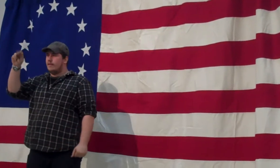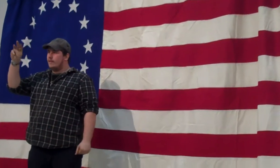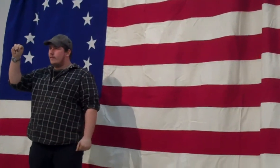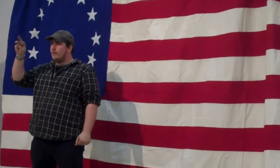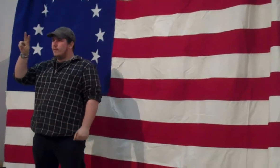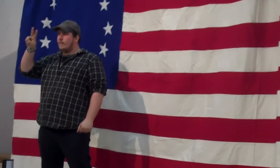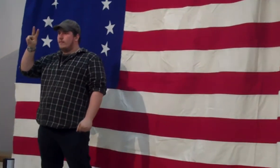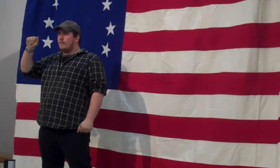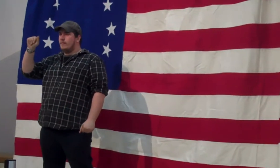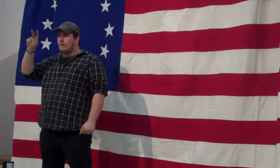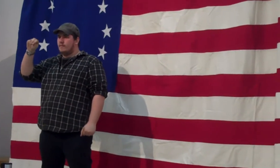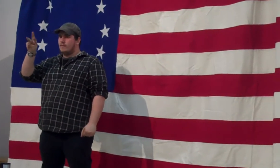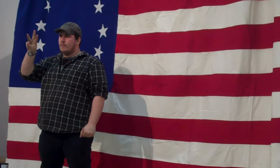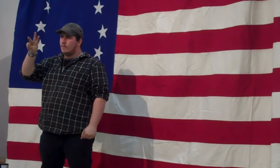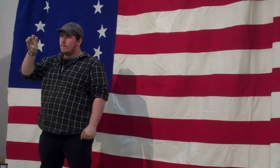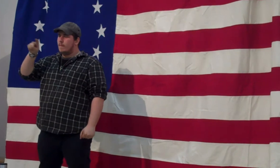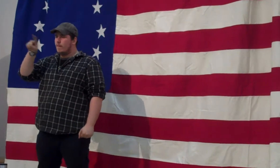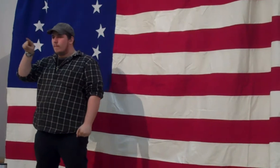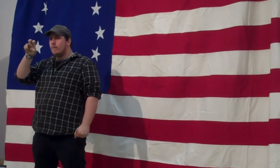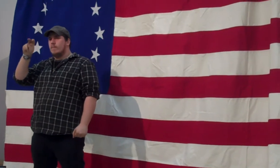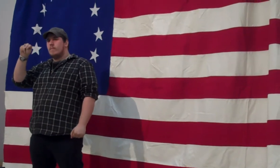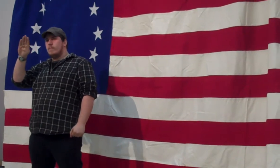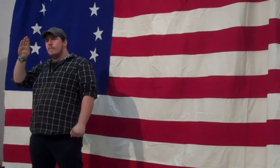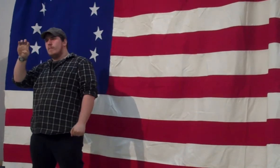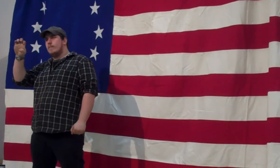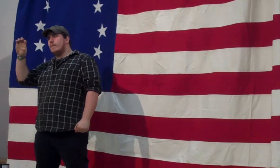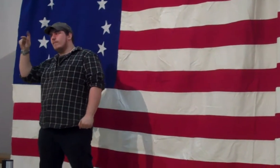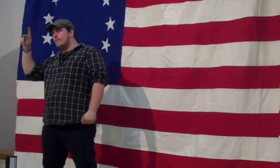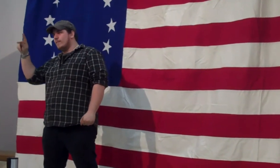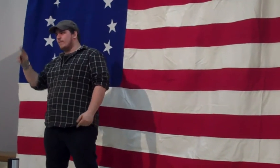My name is Adam Van Wezenbeeck.